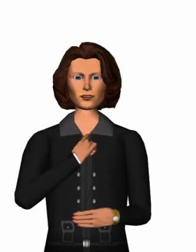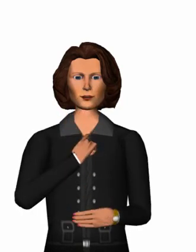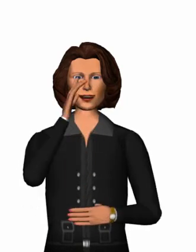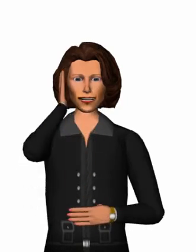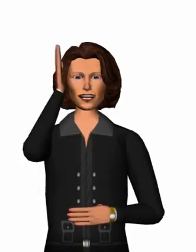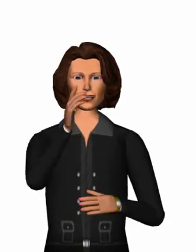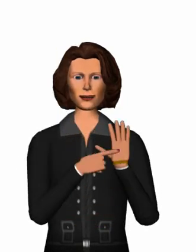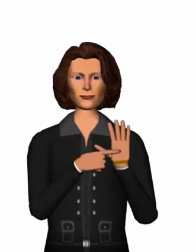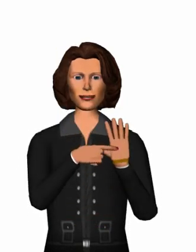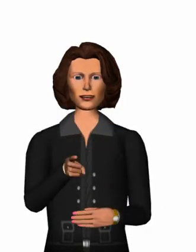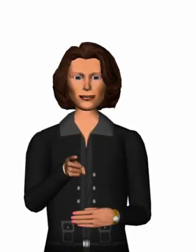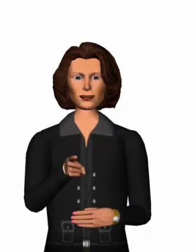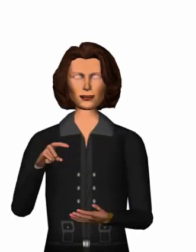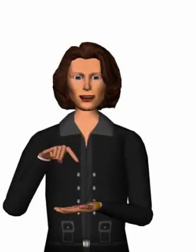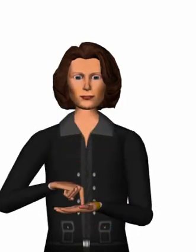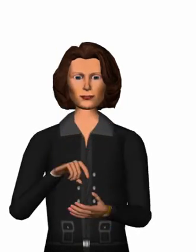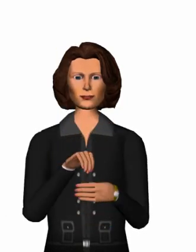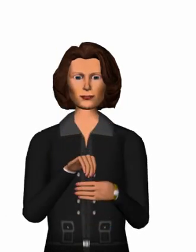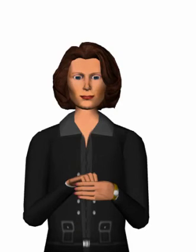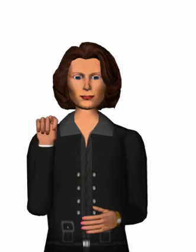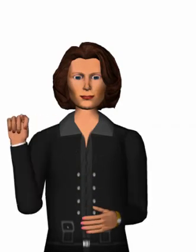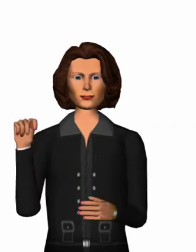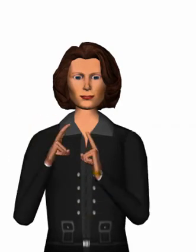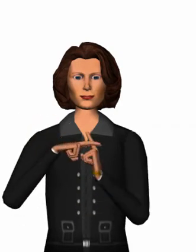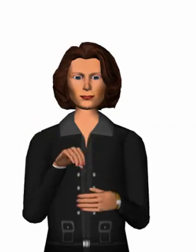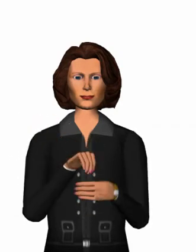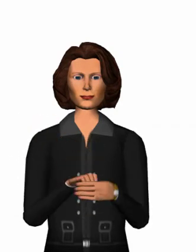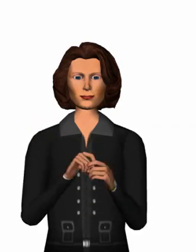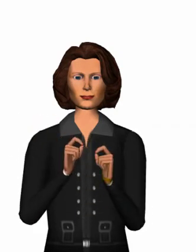I will show you this in the application in detail.